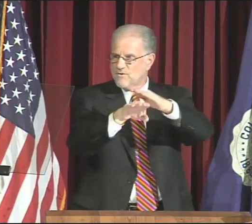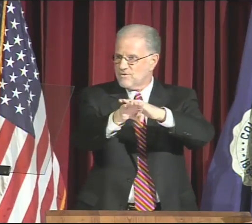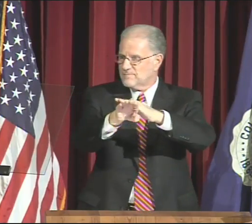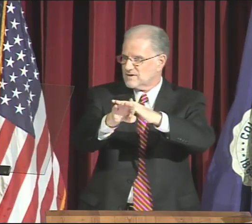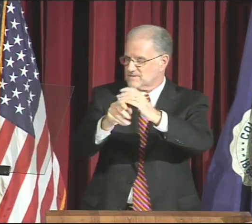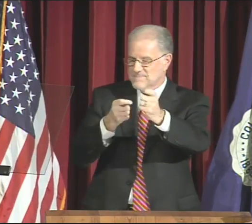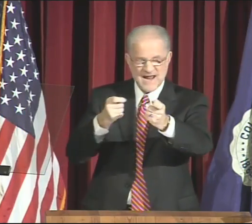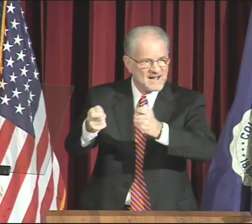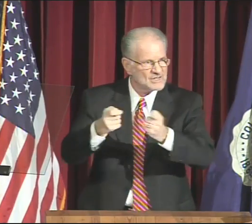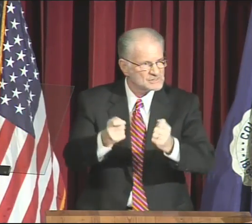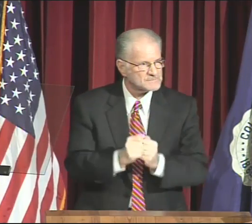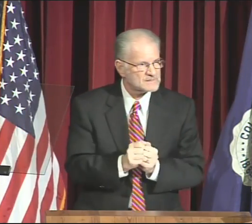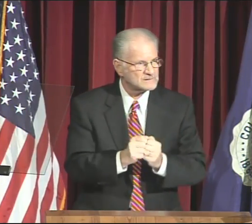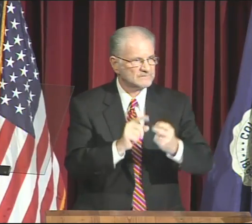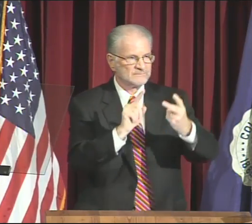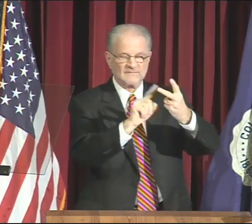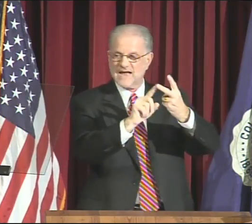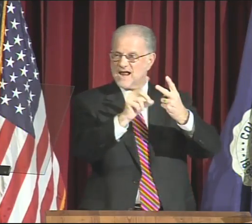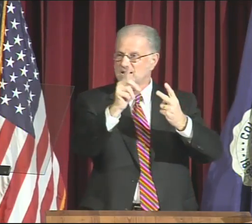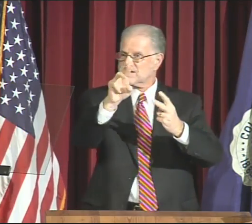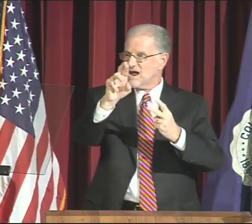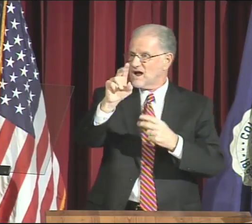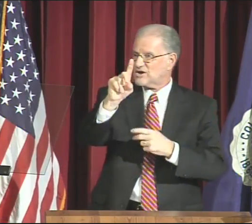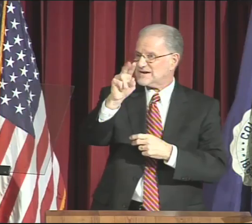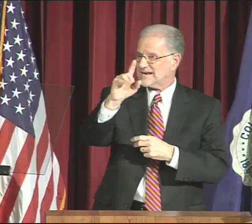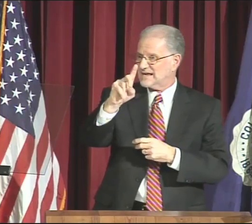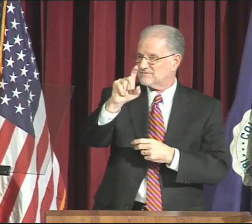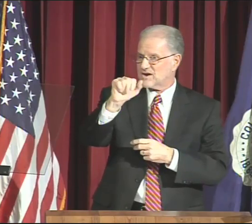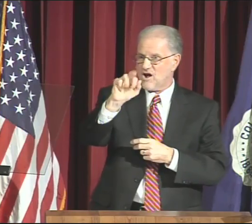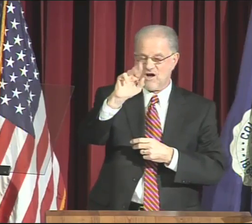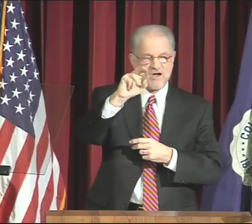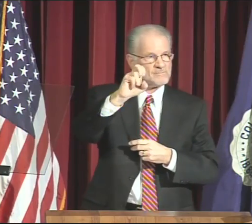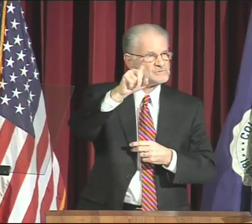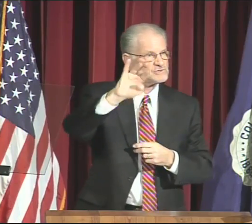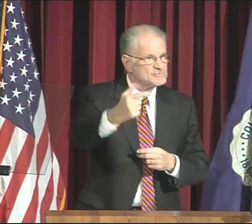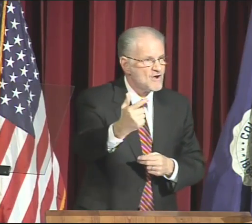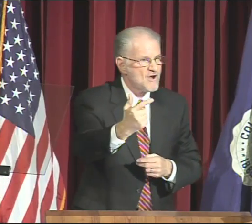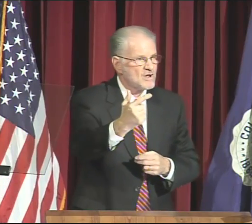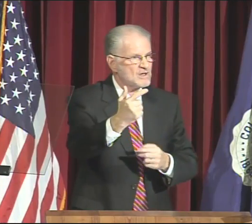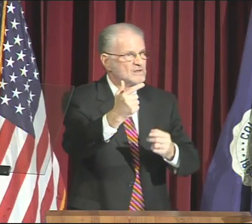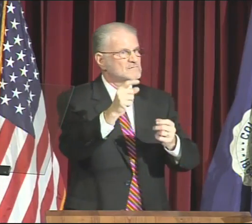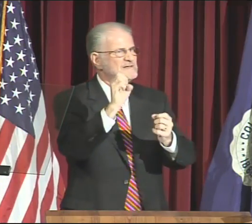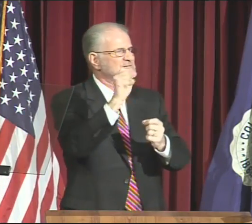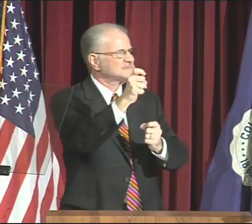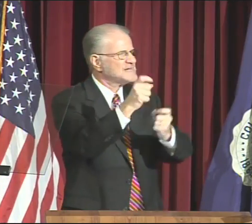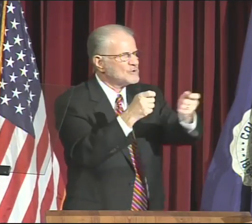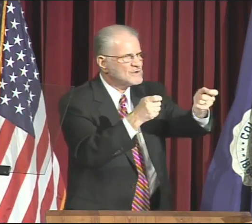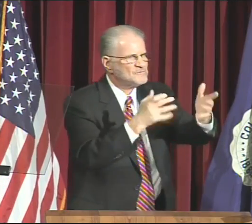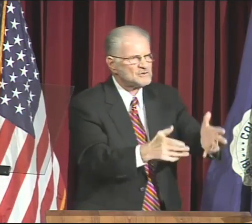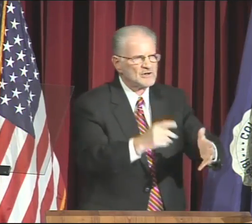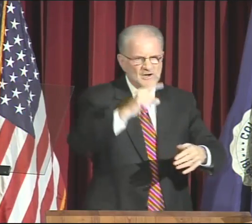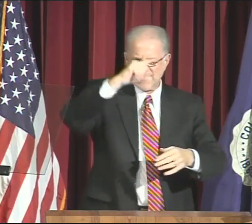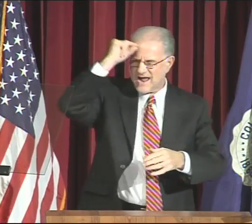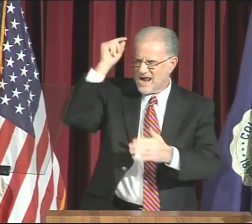Catherine Andersen, Associate Provost, Enrollment Management